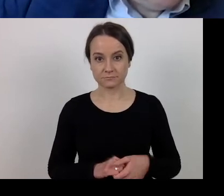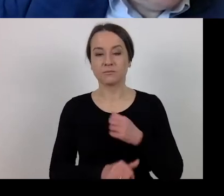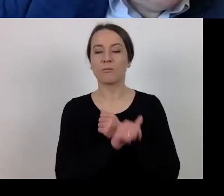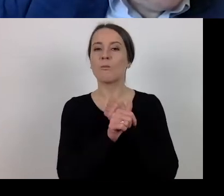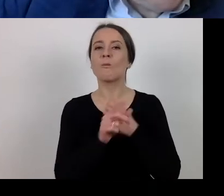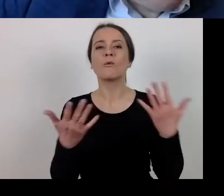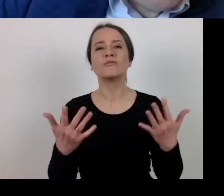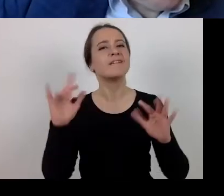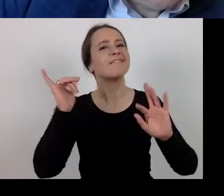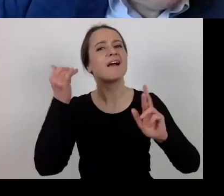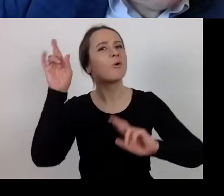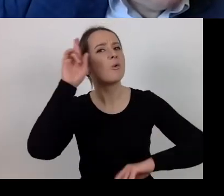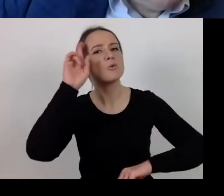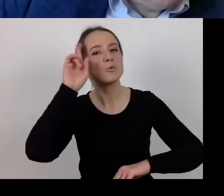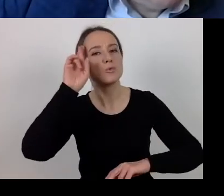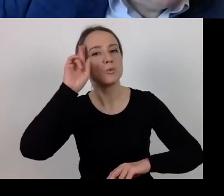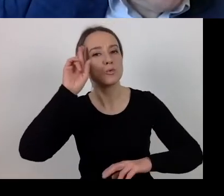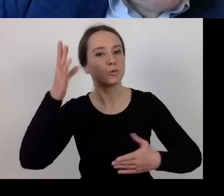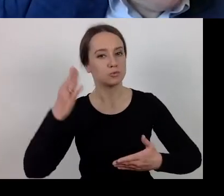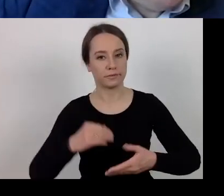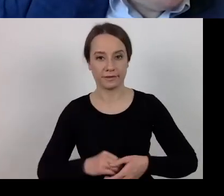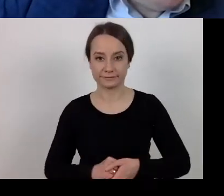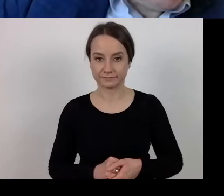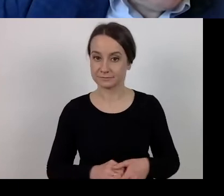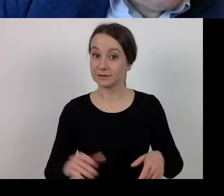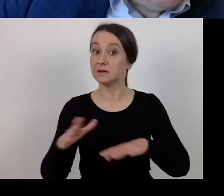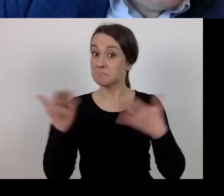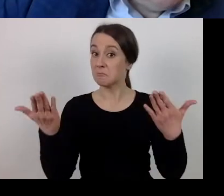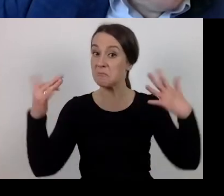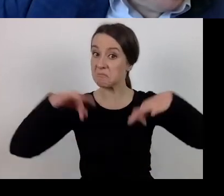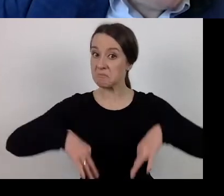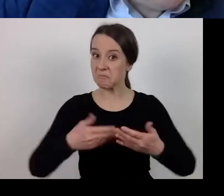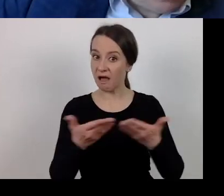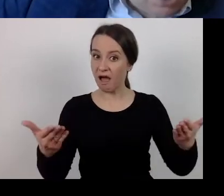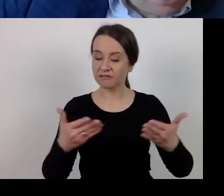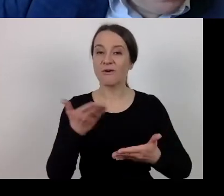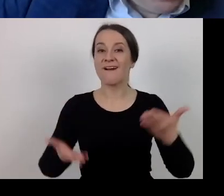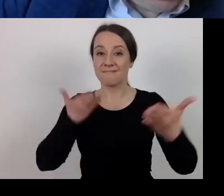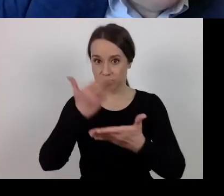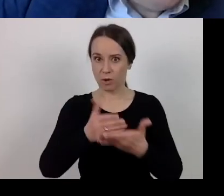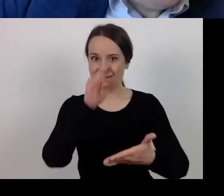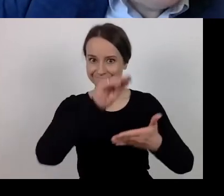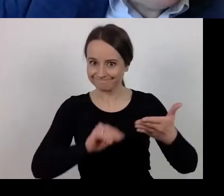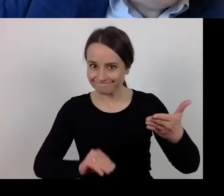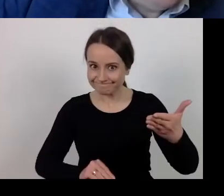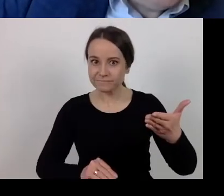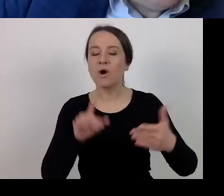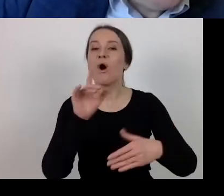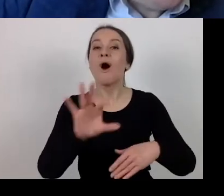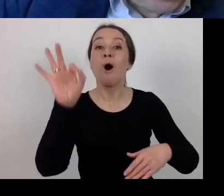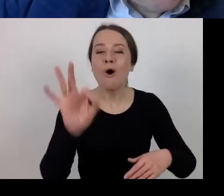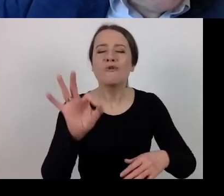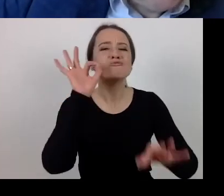You write a request for something and you need to justify it properly.